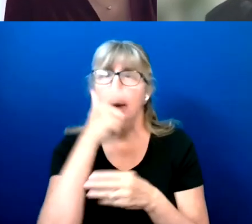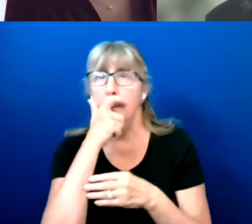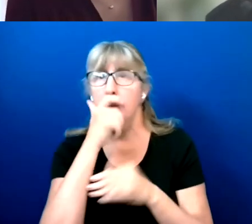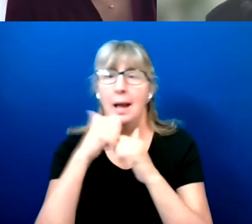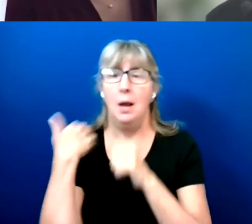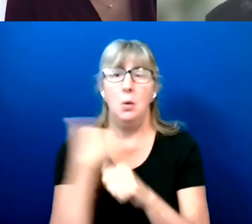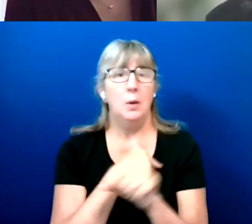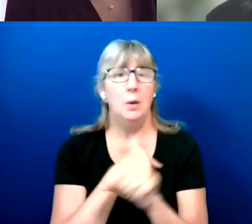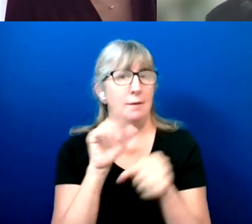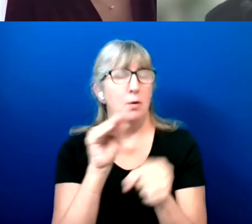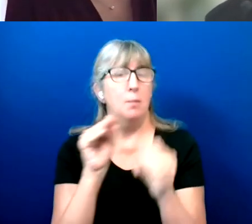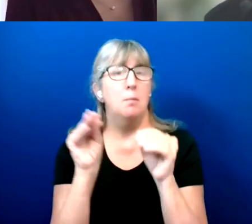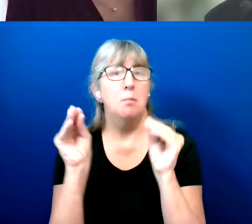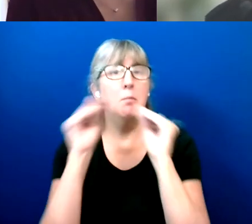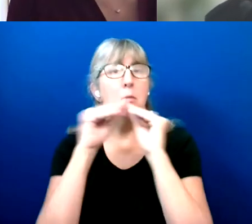definition.